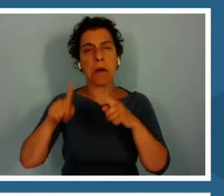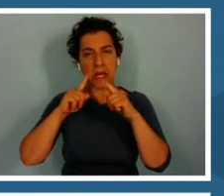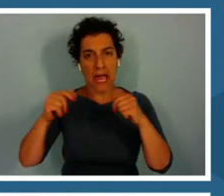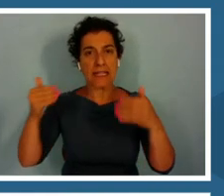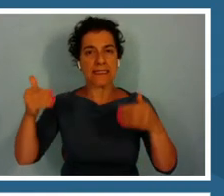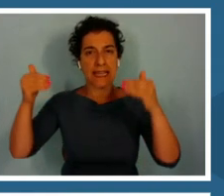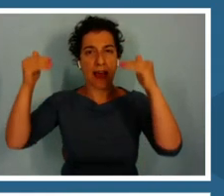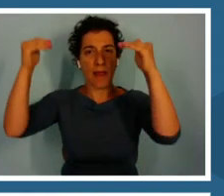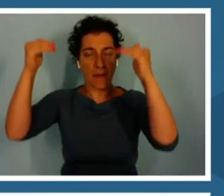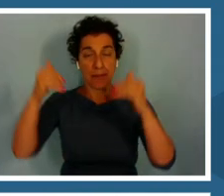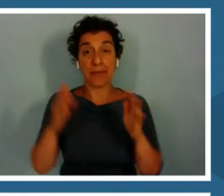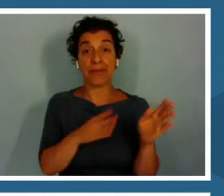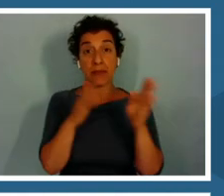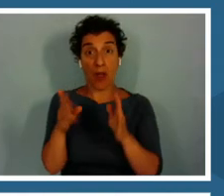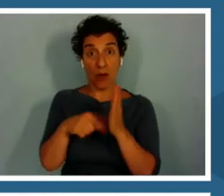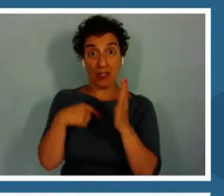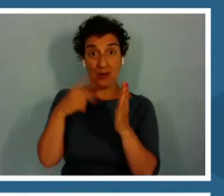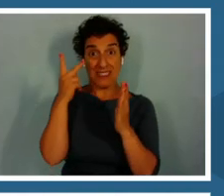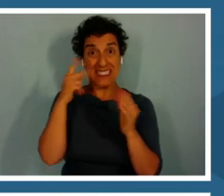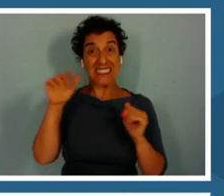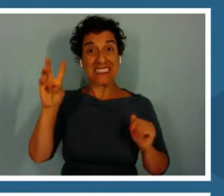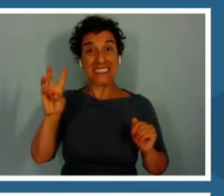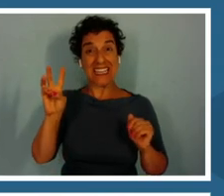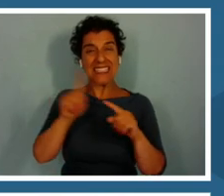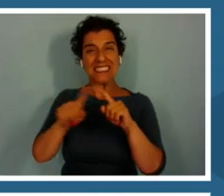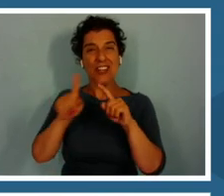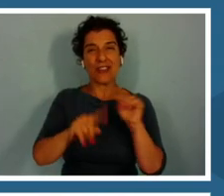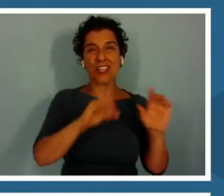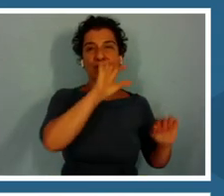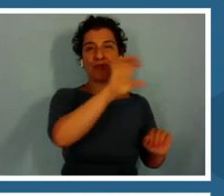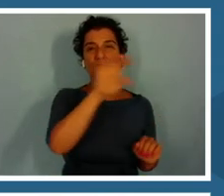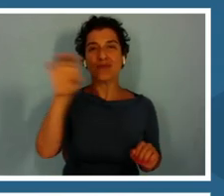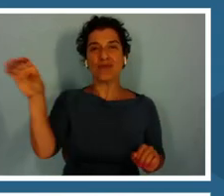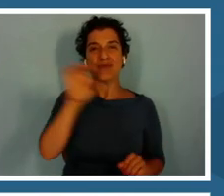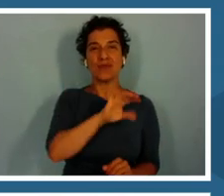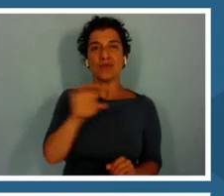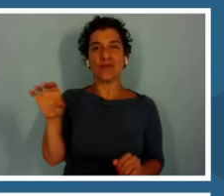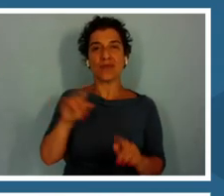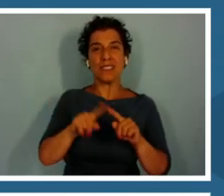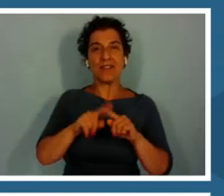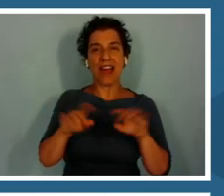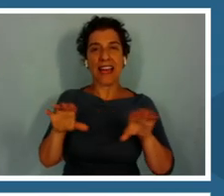What you are saying, it is split into six modular activities and you can use or adapt